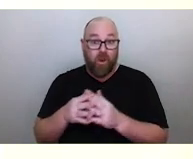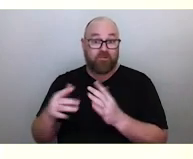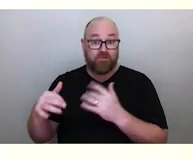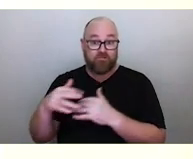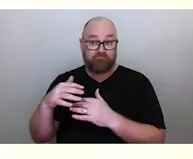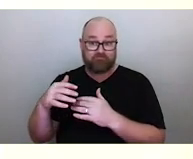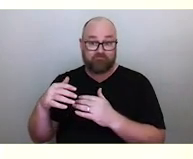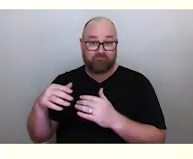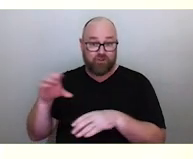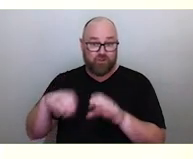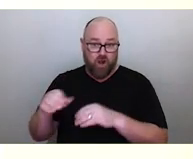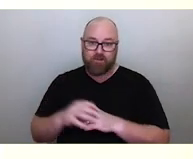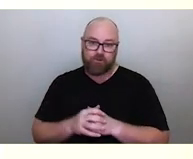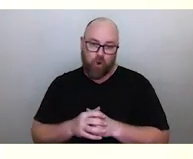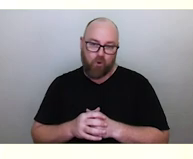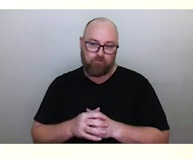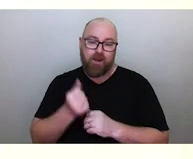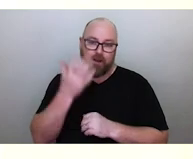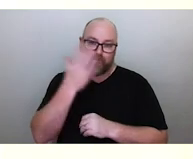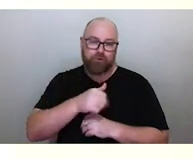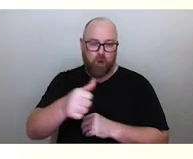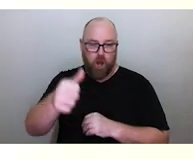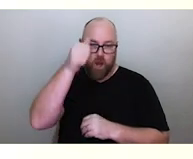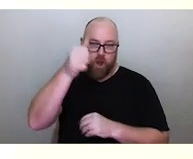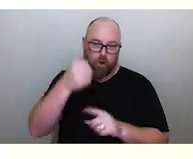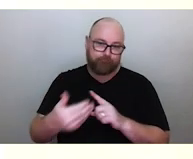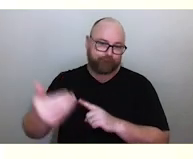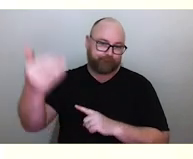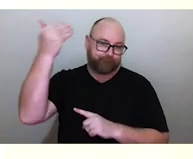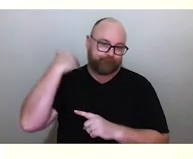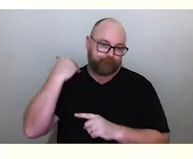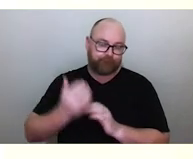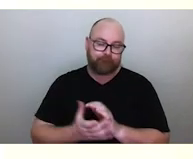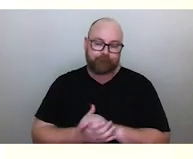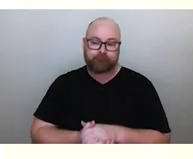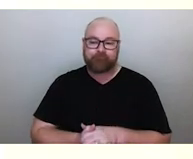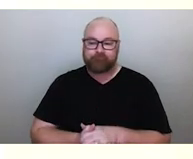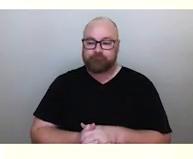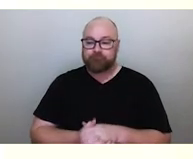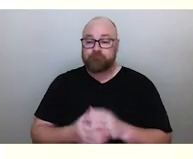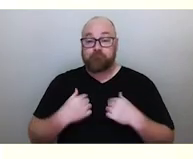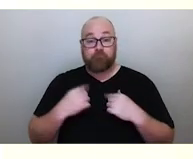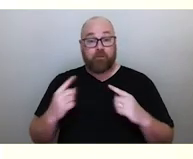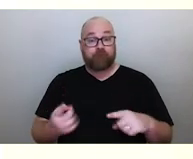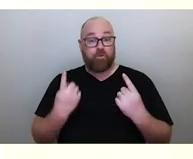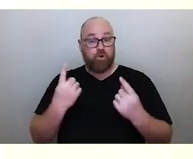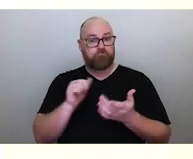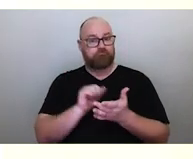that Aboriginal people had done this long ago. Now, when I first published this research a few years ago,